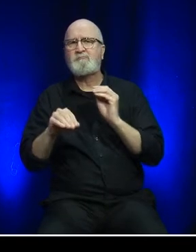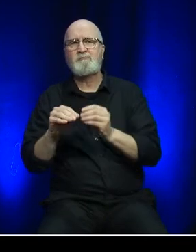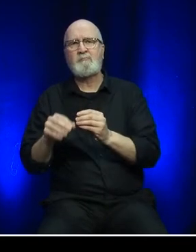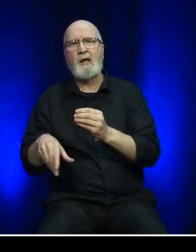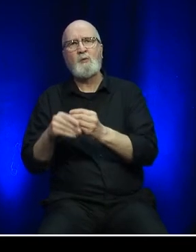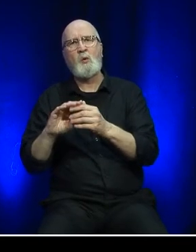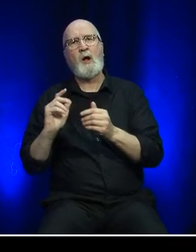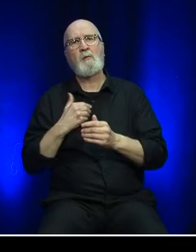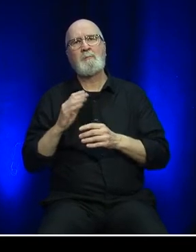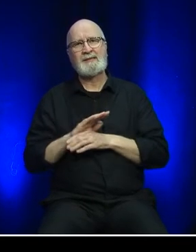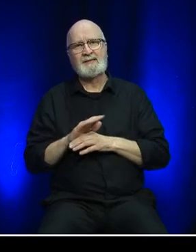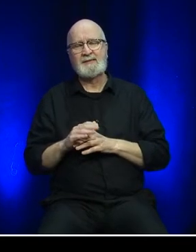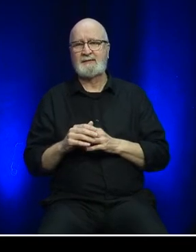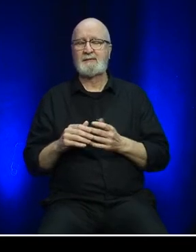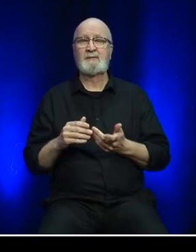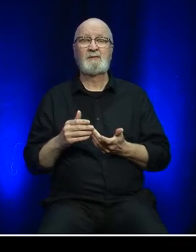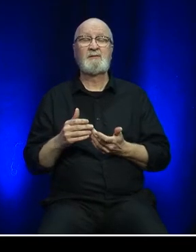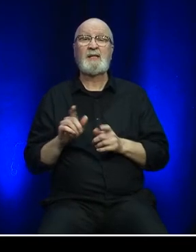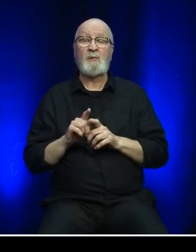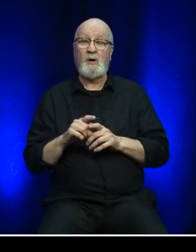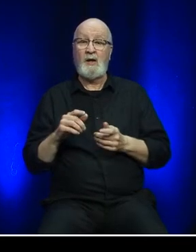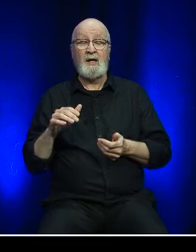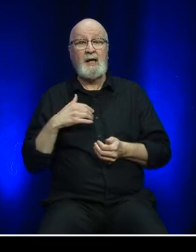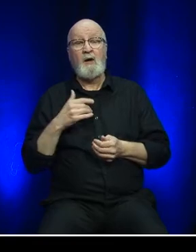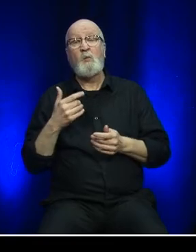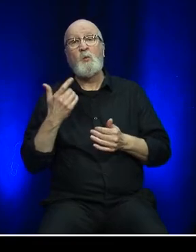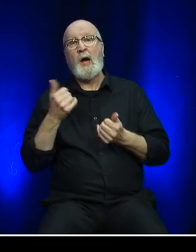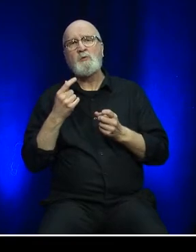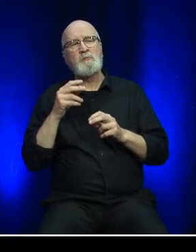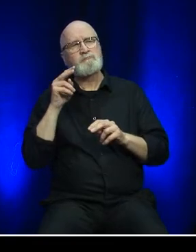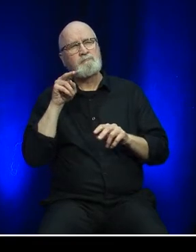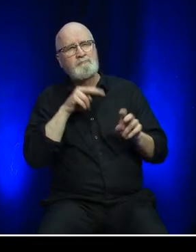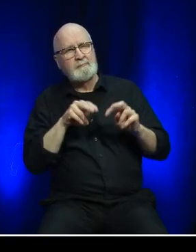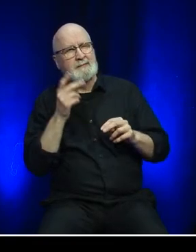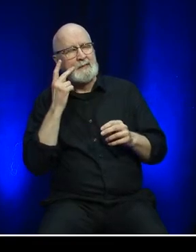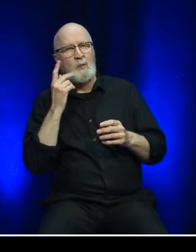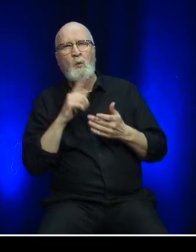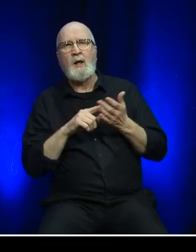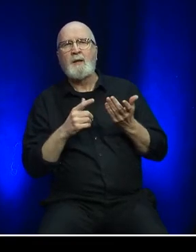Key themes include understanding emerging trends, building a culture of innovation,